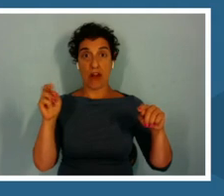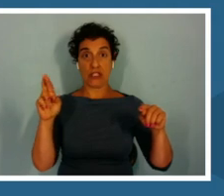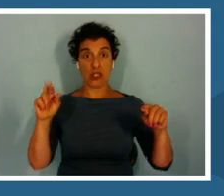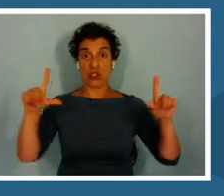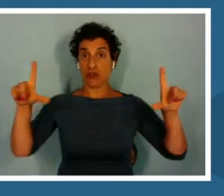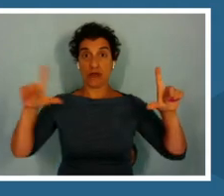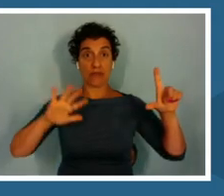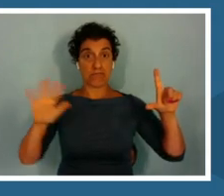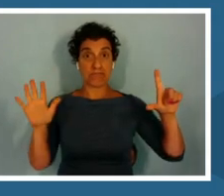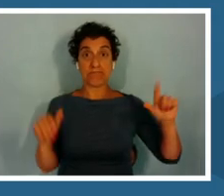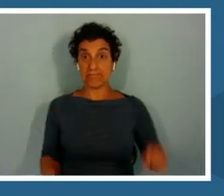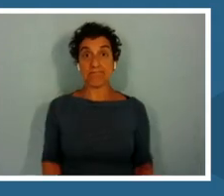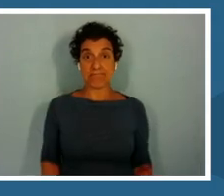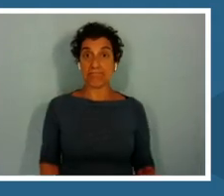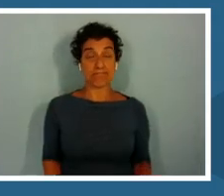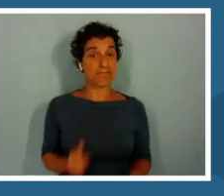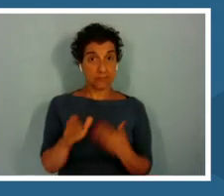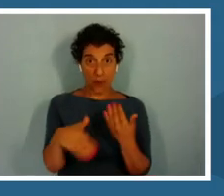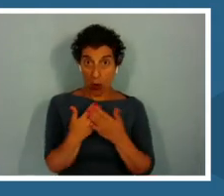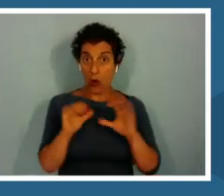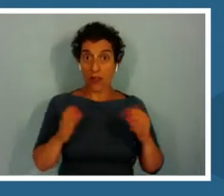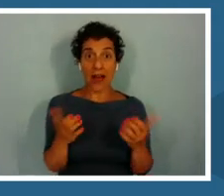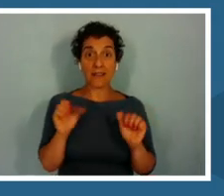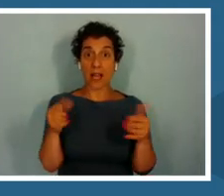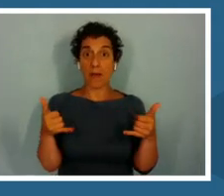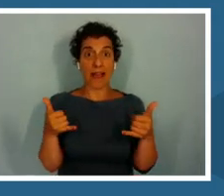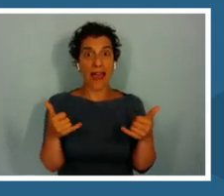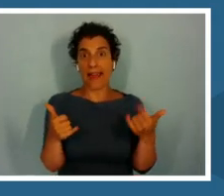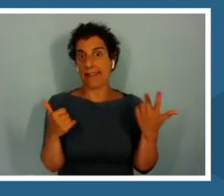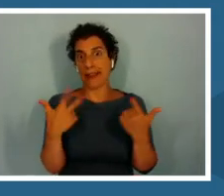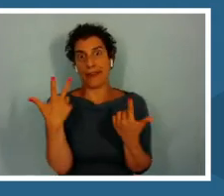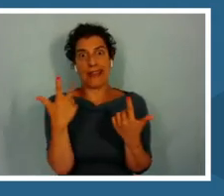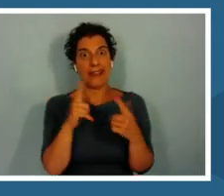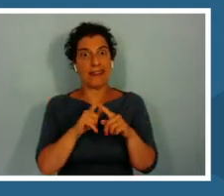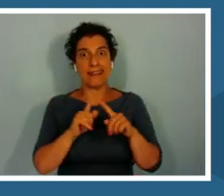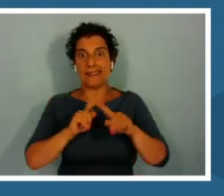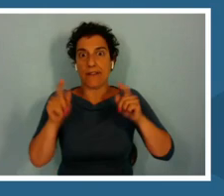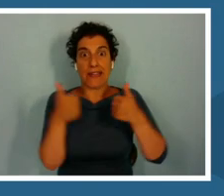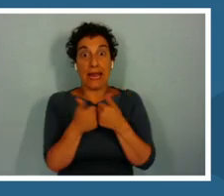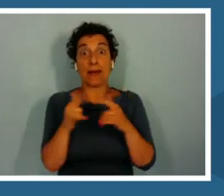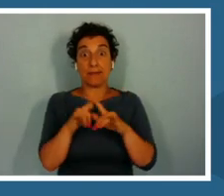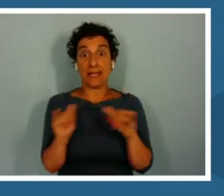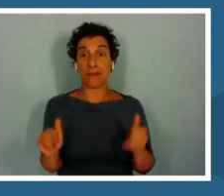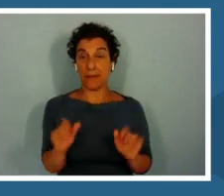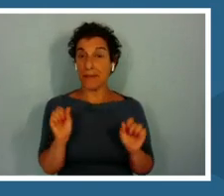The whole class can play three totally different games at the same time. Good question.